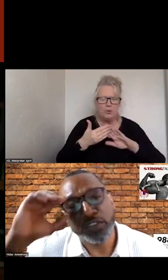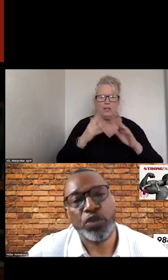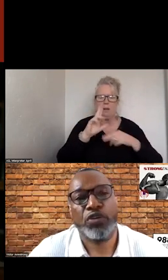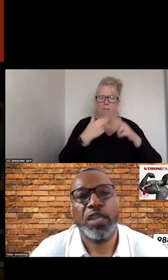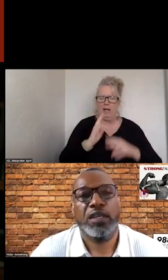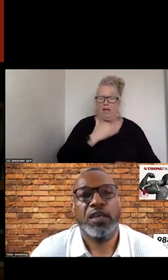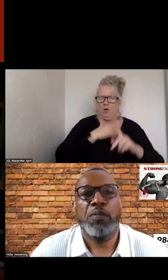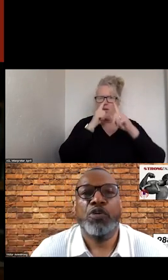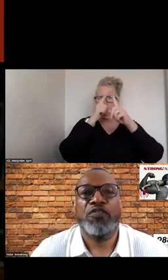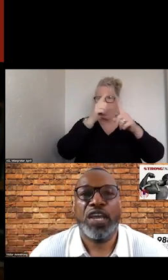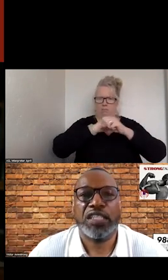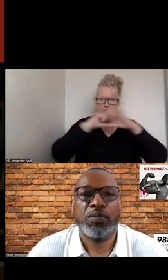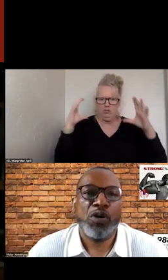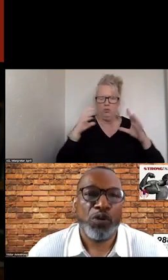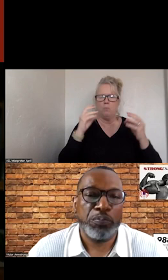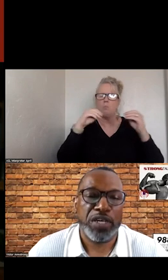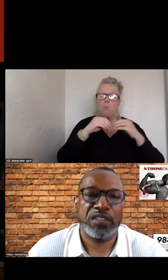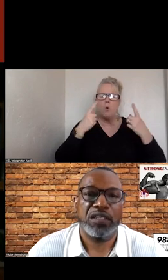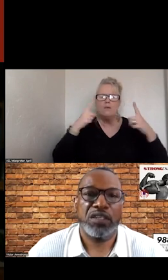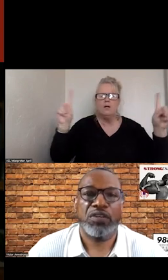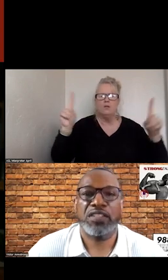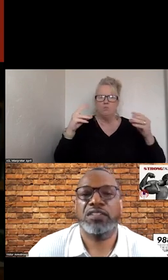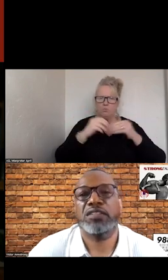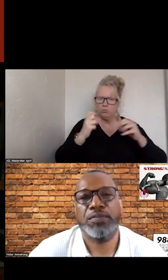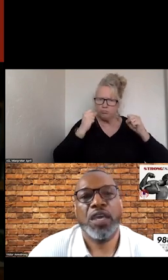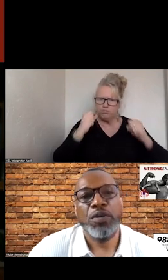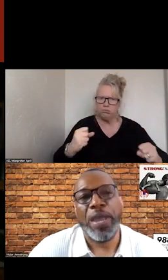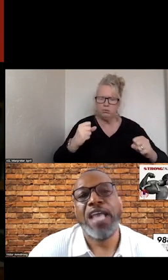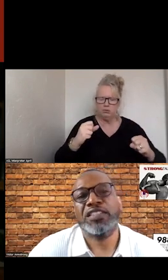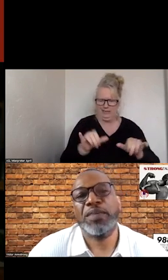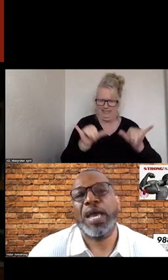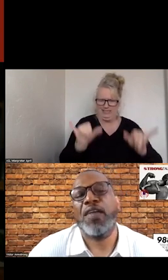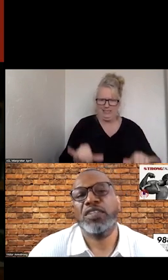MISSION TO CREATE A MORE EFFECTIVE SYSTEM. WE POUND